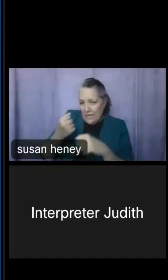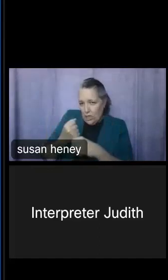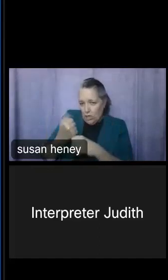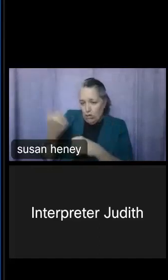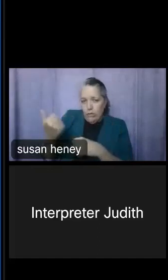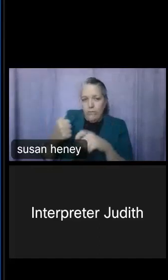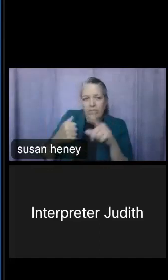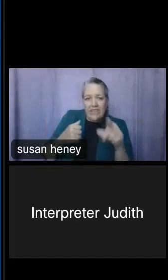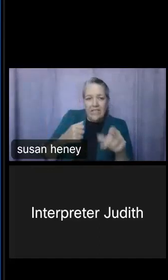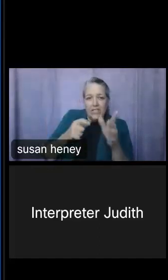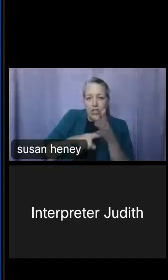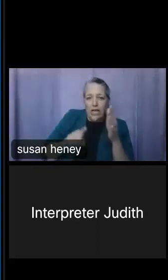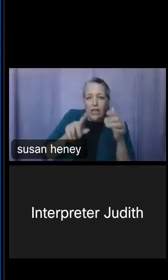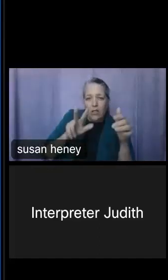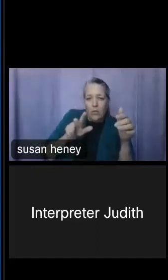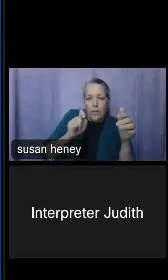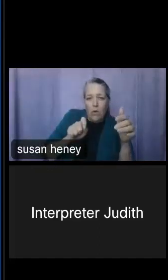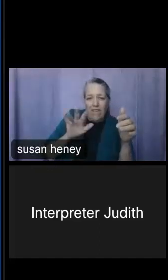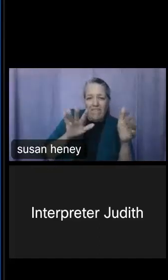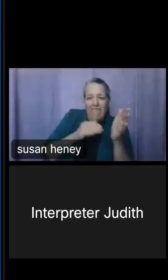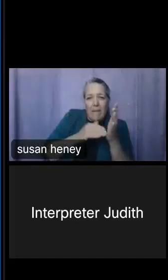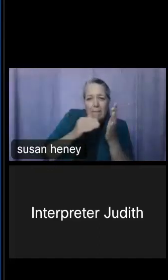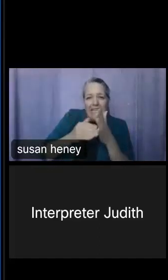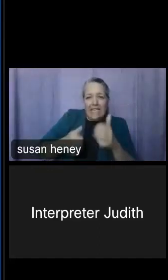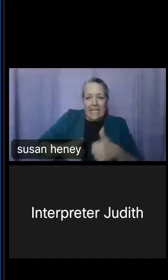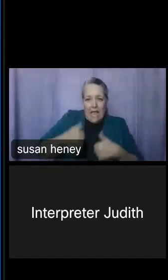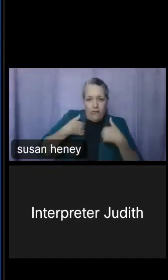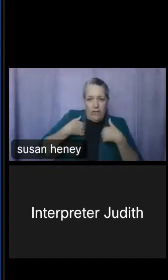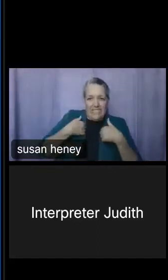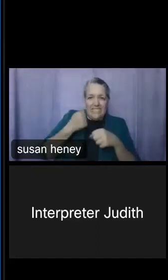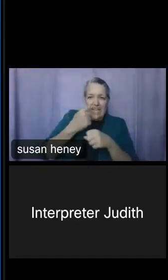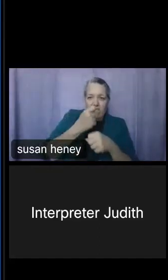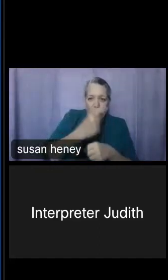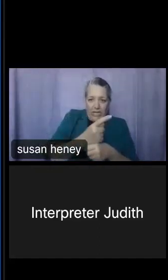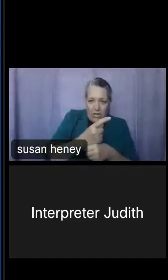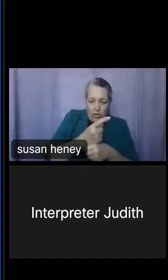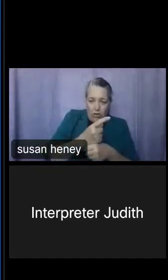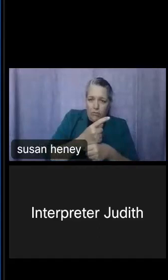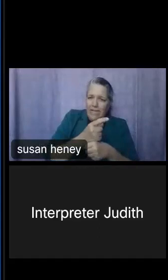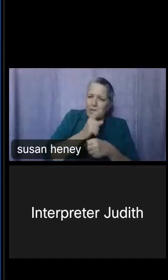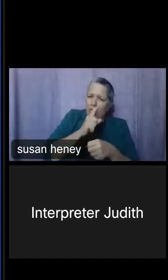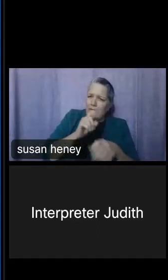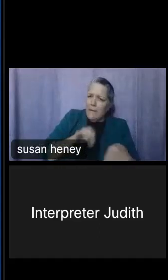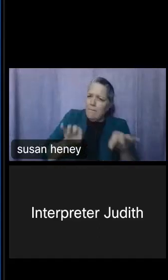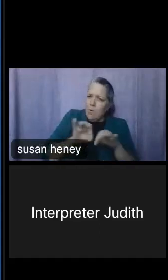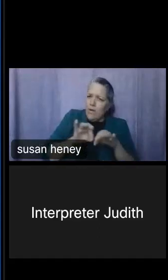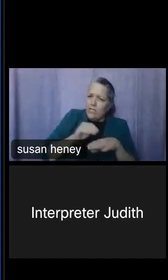year. It covers over 40 topics, and it's really critical for funding. So all of those $675